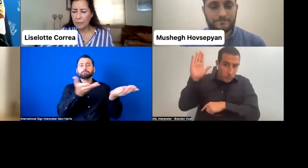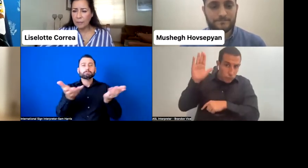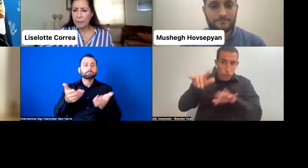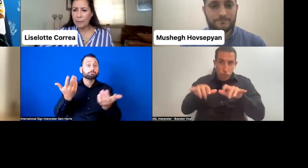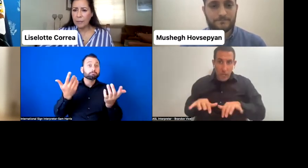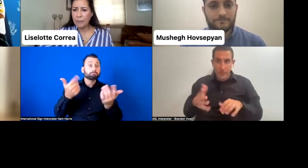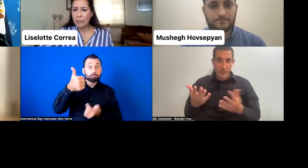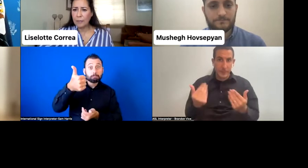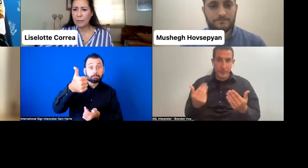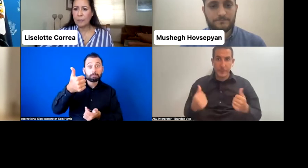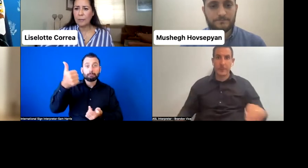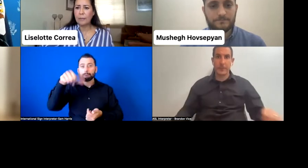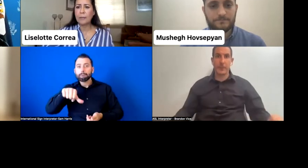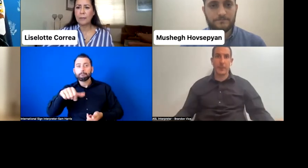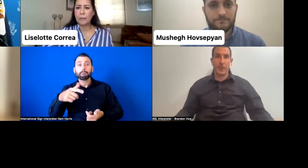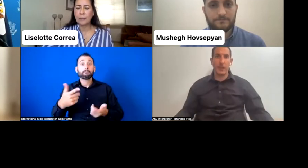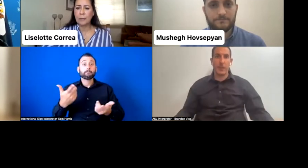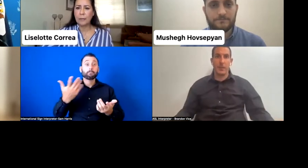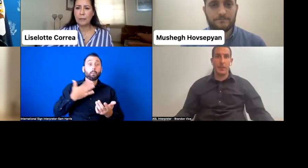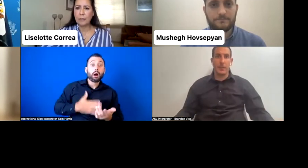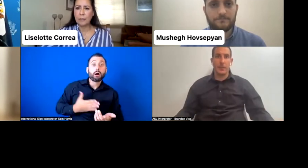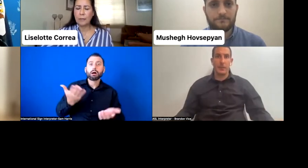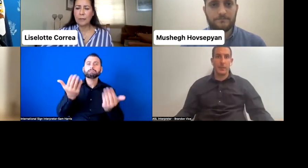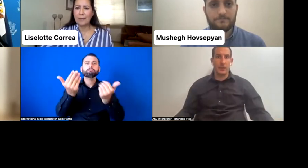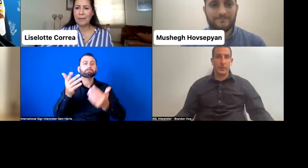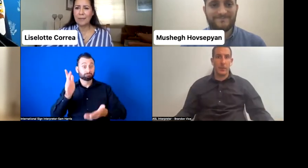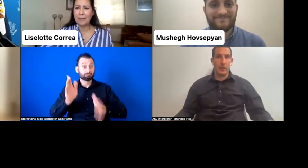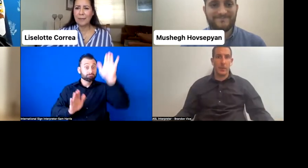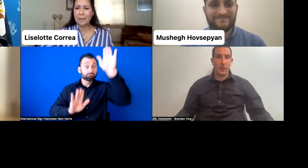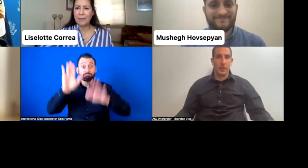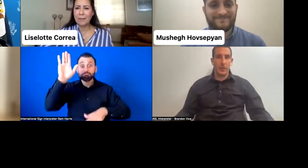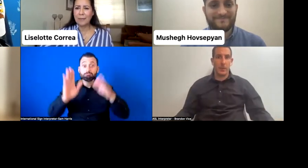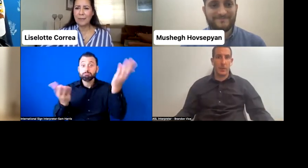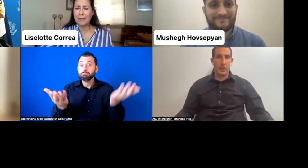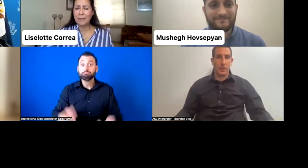And then we'll take it from here. OK, I'm with you. OK. Let's see.